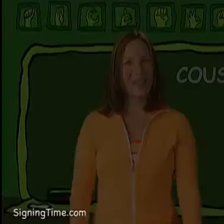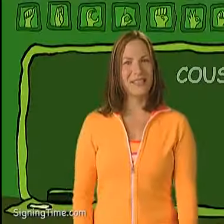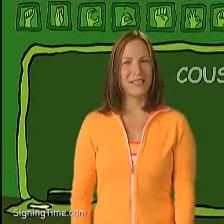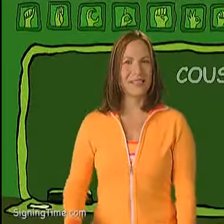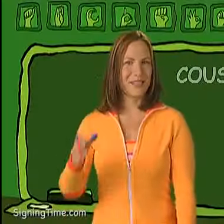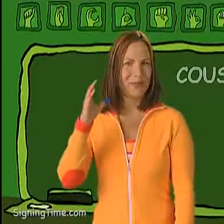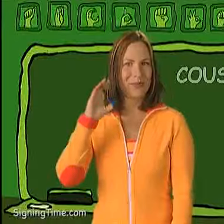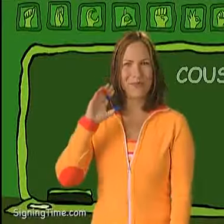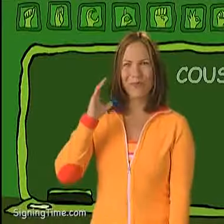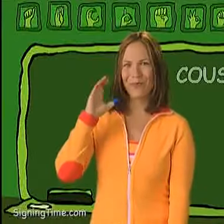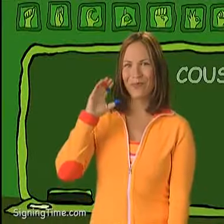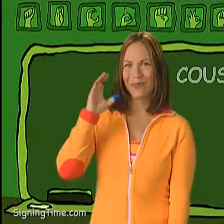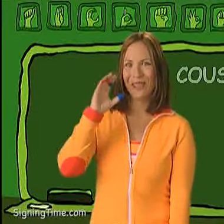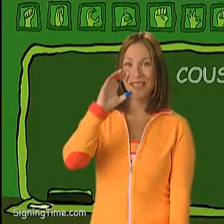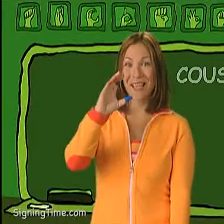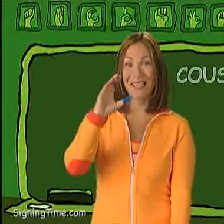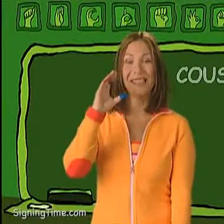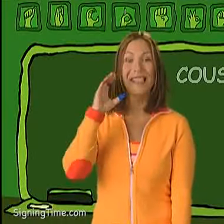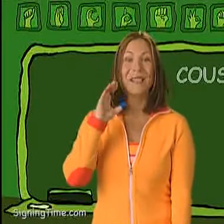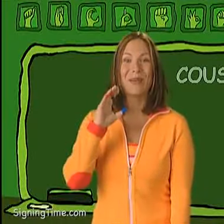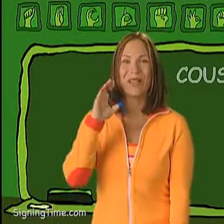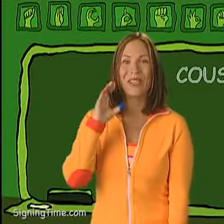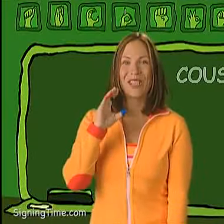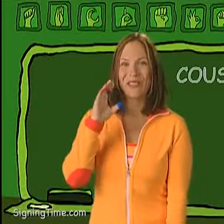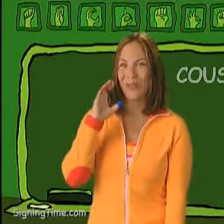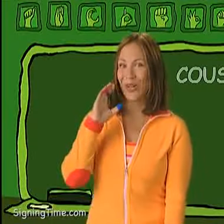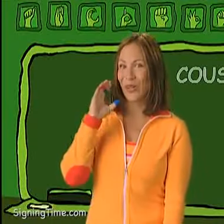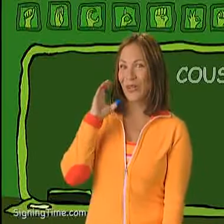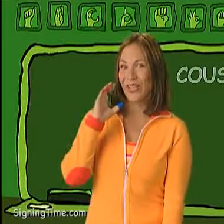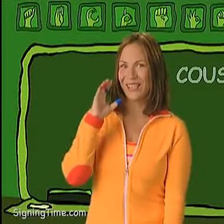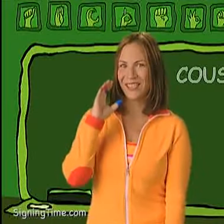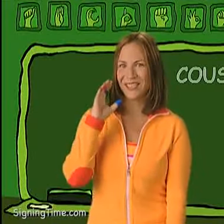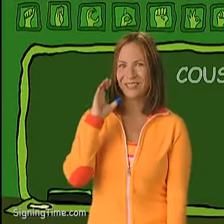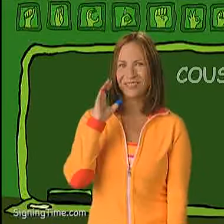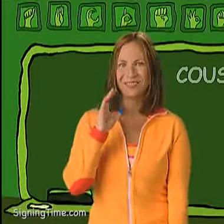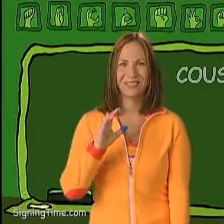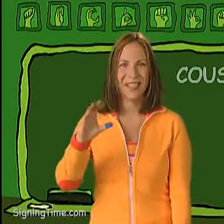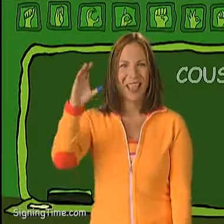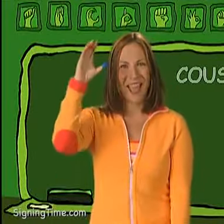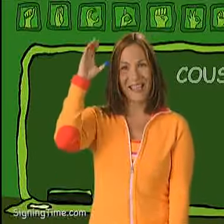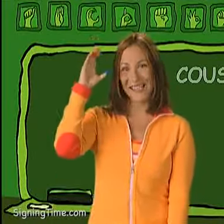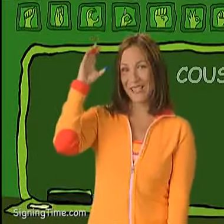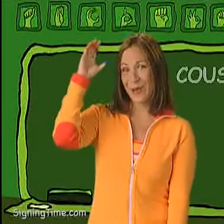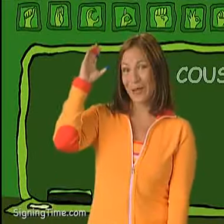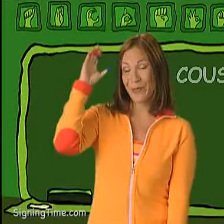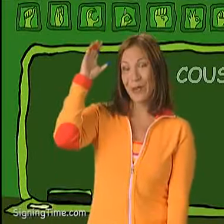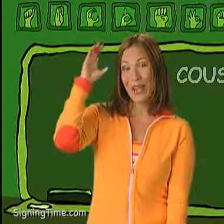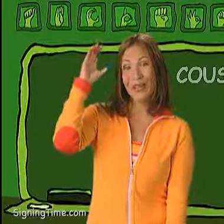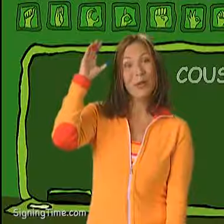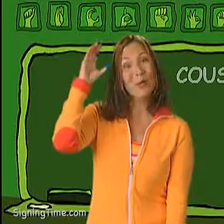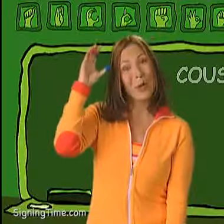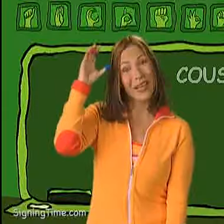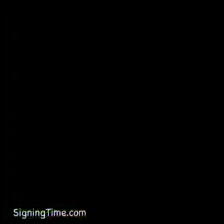Cousins. Sign a "C" by your chin for a girl cousin, and a "C" by your forehead for a boy.